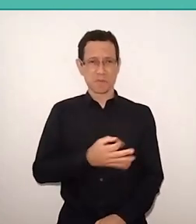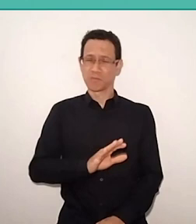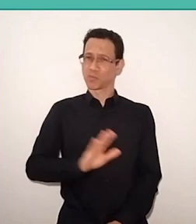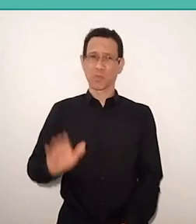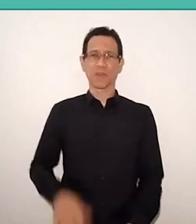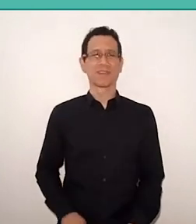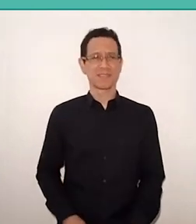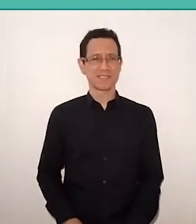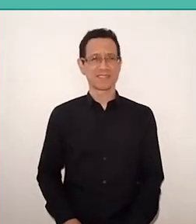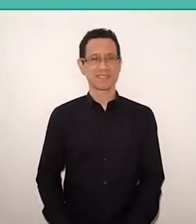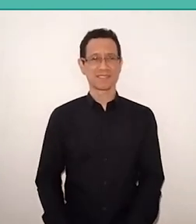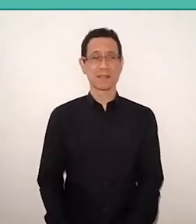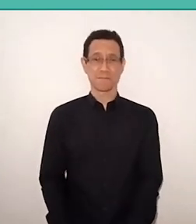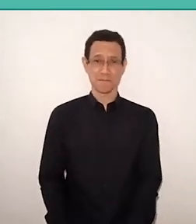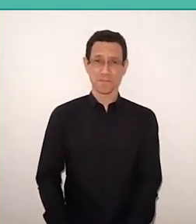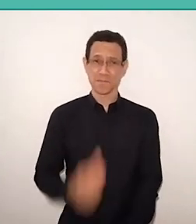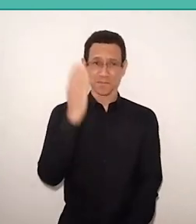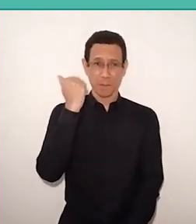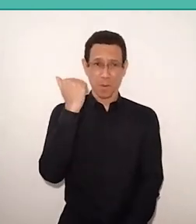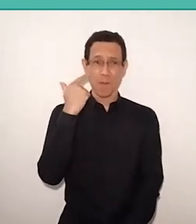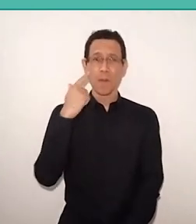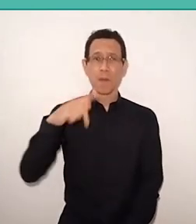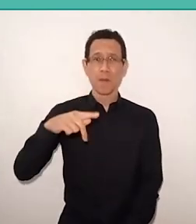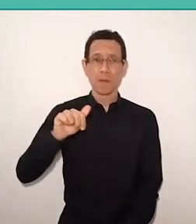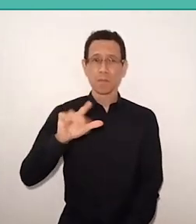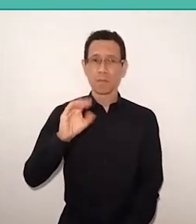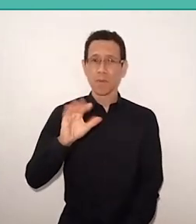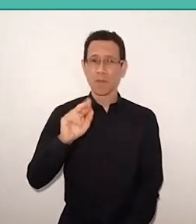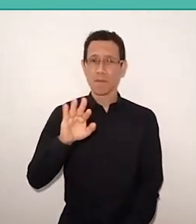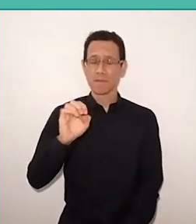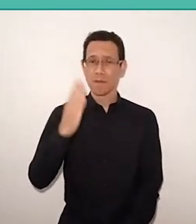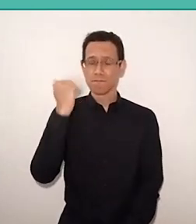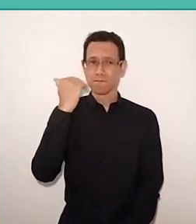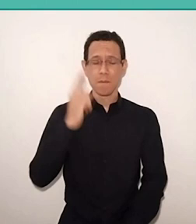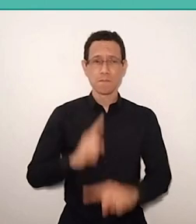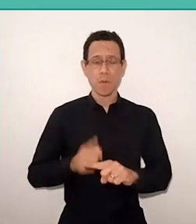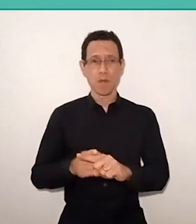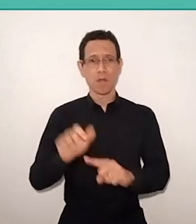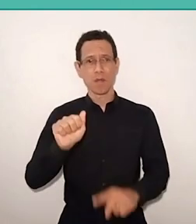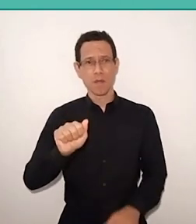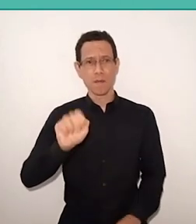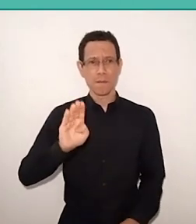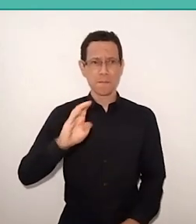for adult literacy, although your thinking cannot be reduced to that.